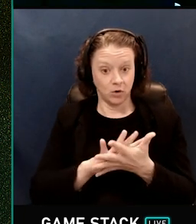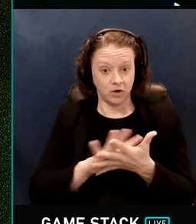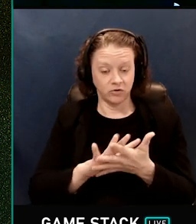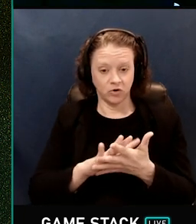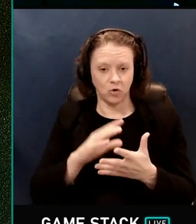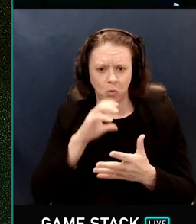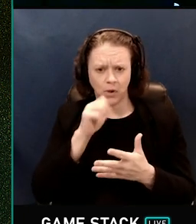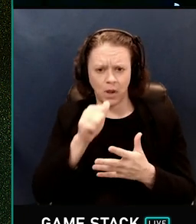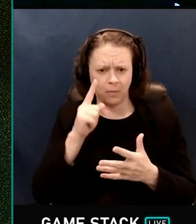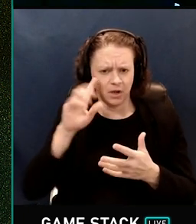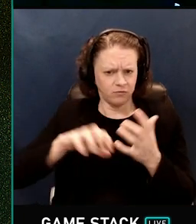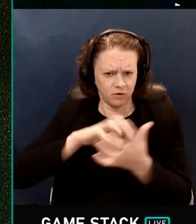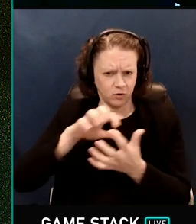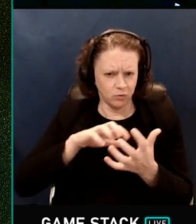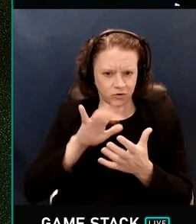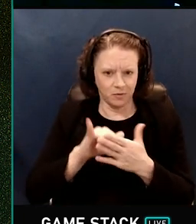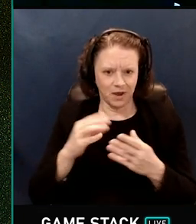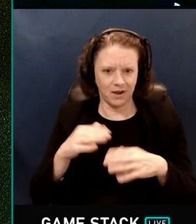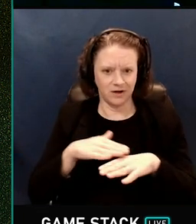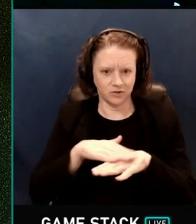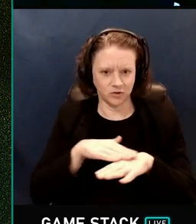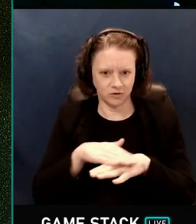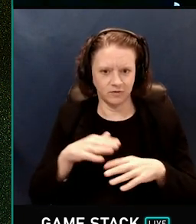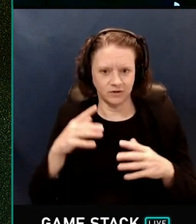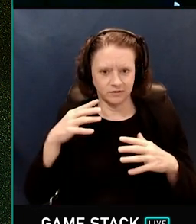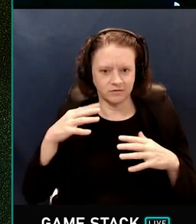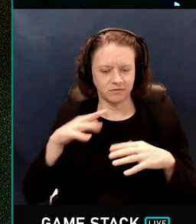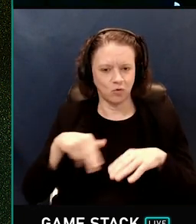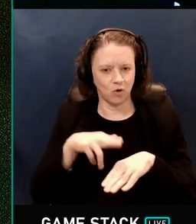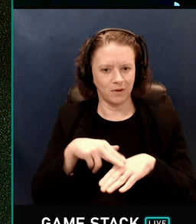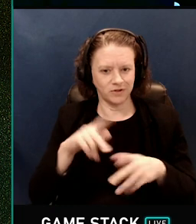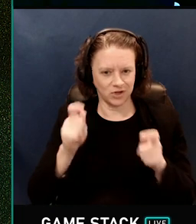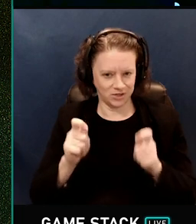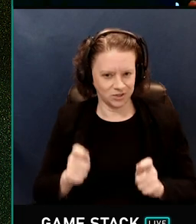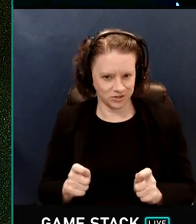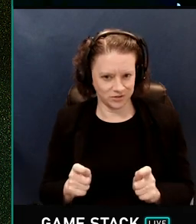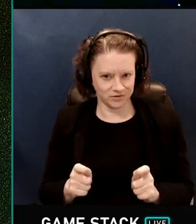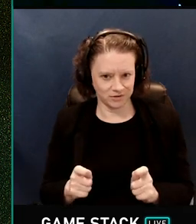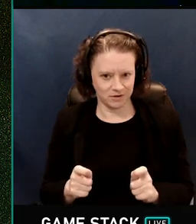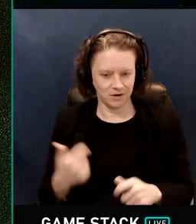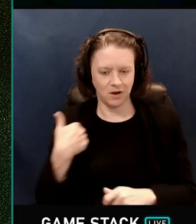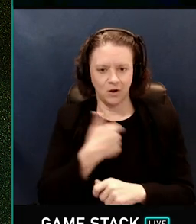doesn't need to be tripped up by surface normal changes. We have much